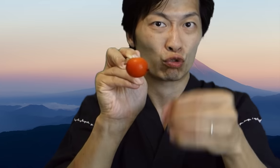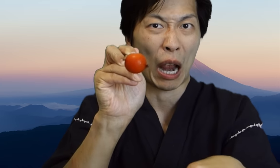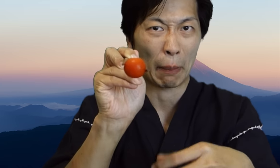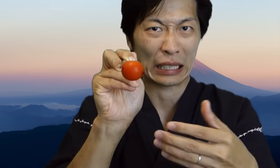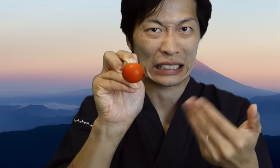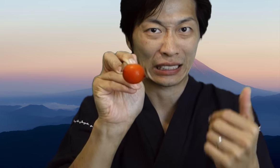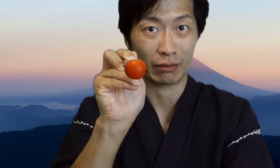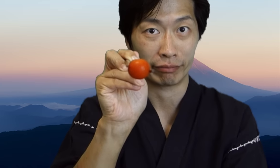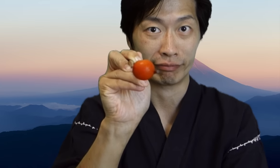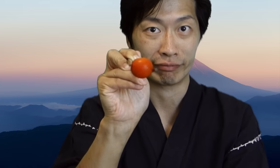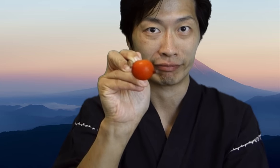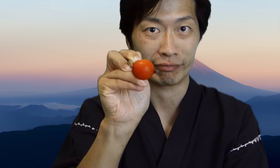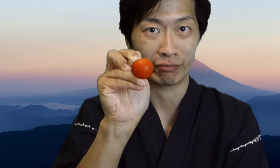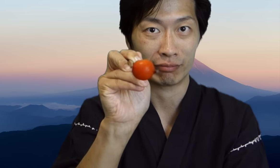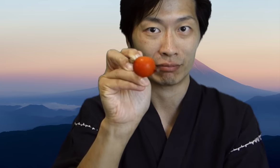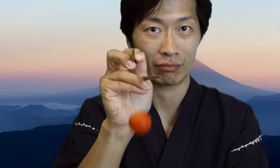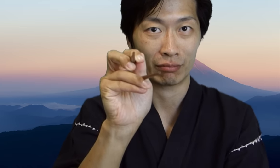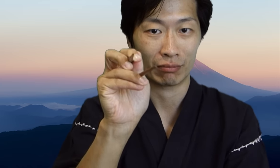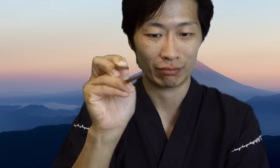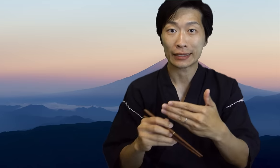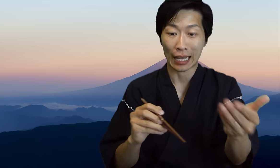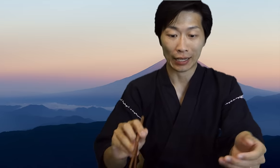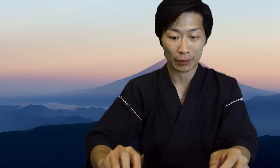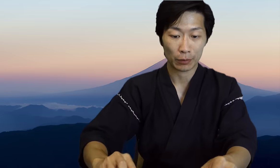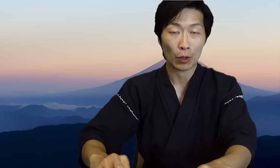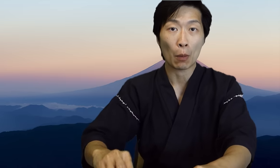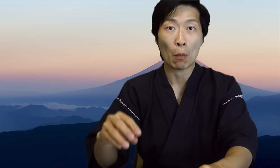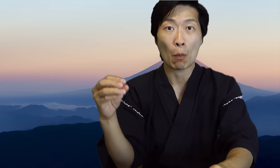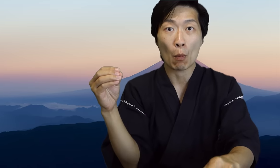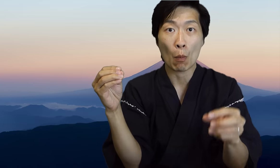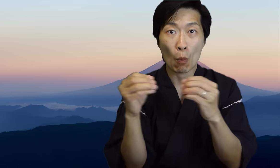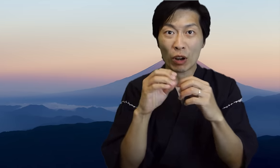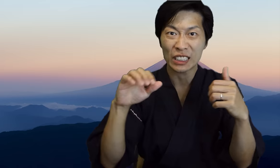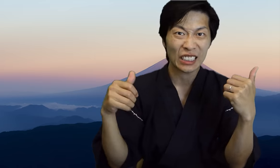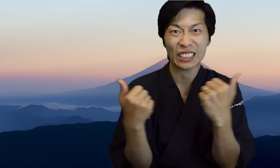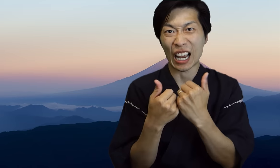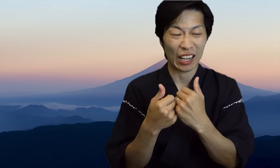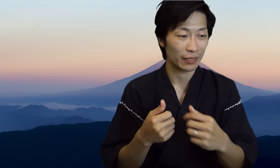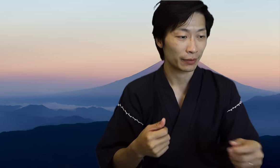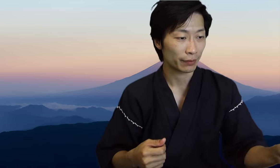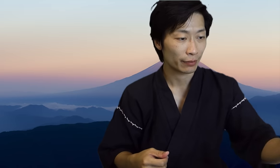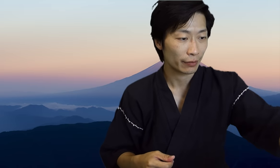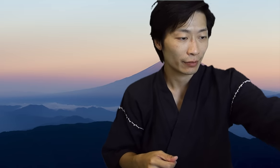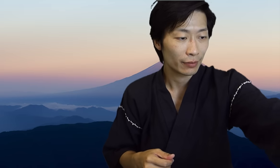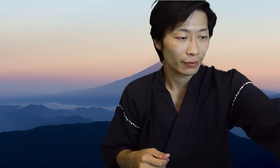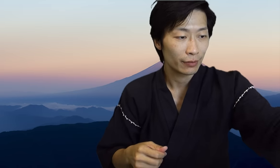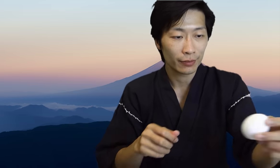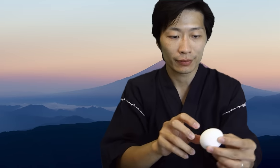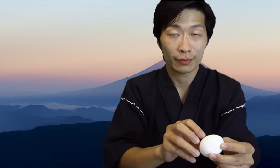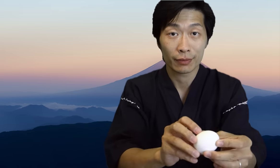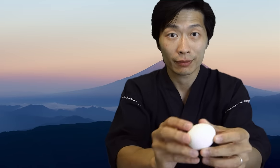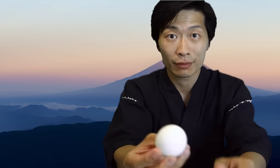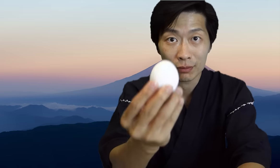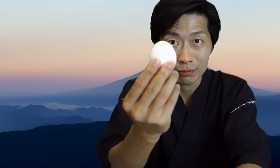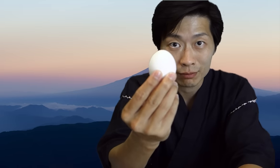Next we'll try something more challenging.